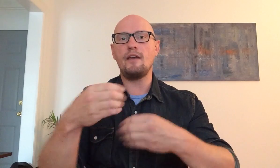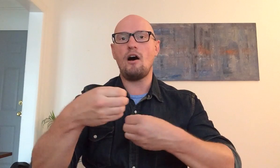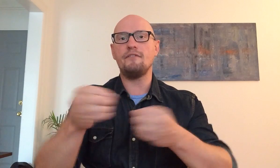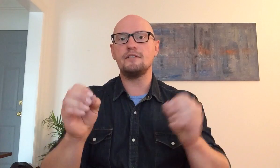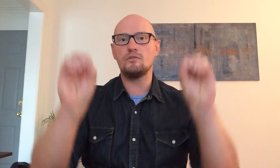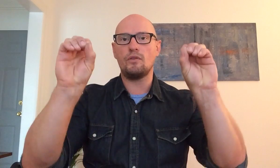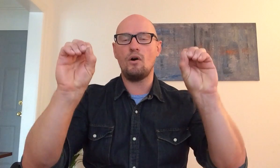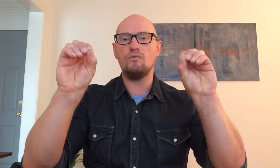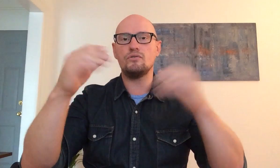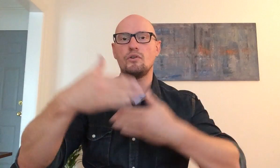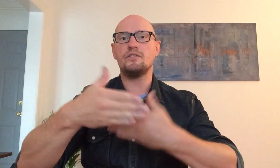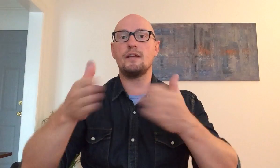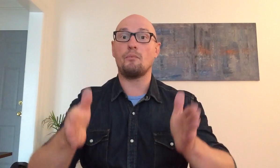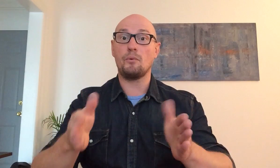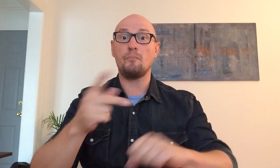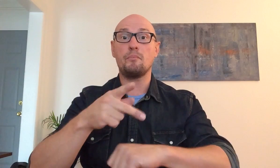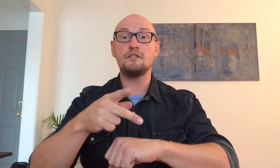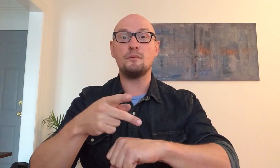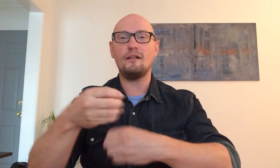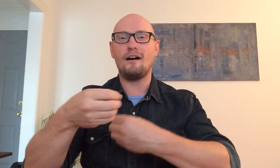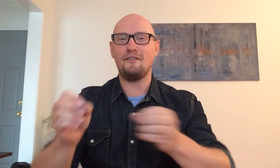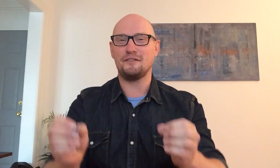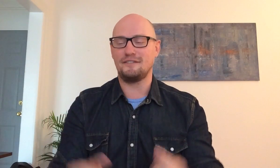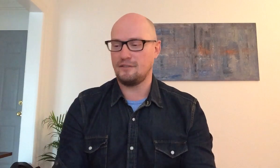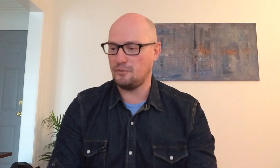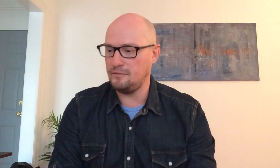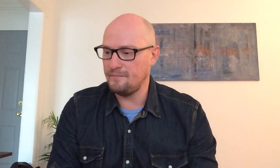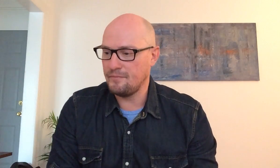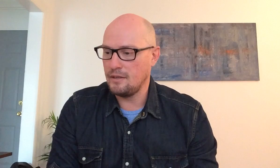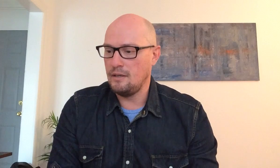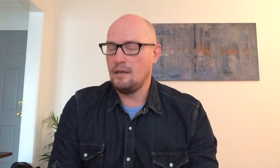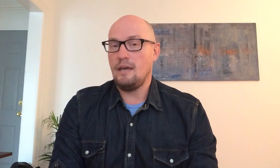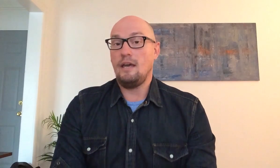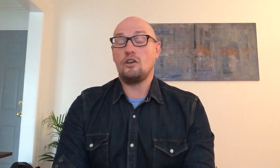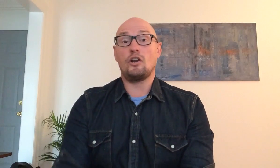the office is with hose or you can say room principal office cool you're gonna